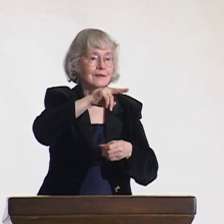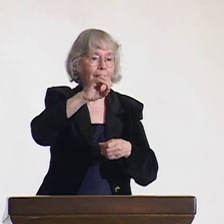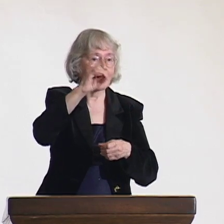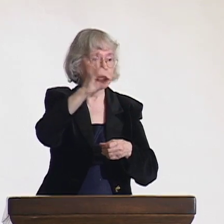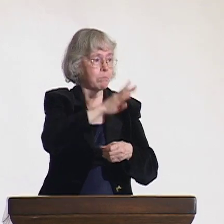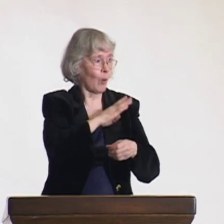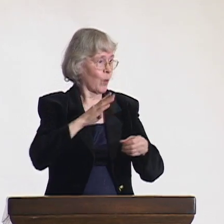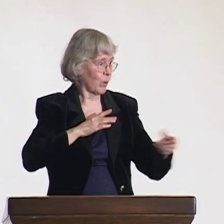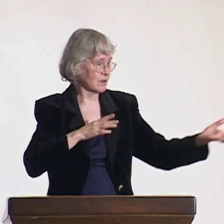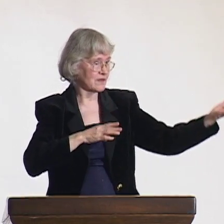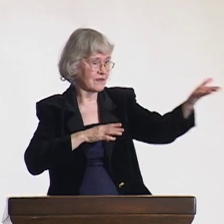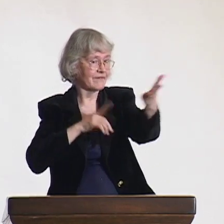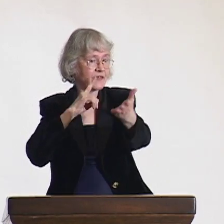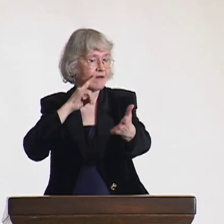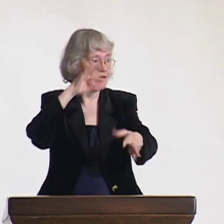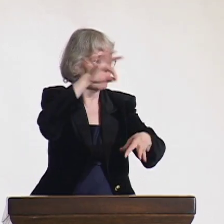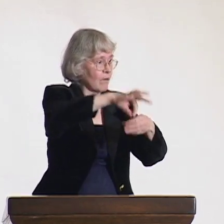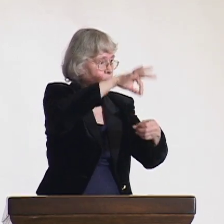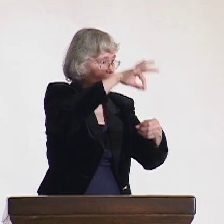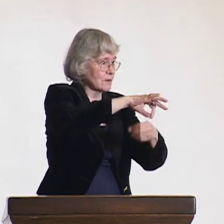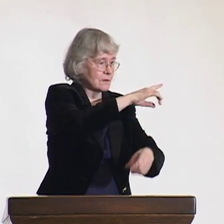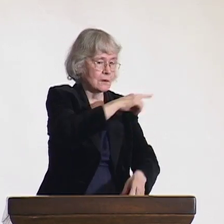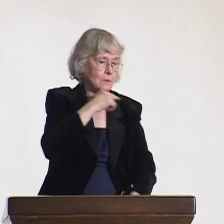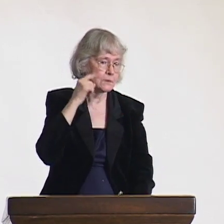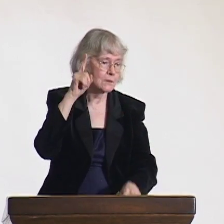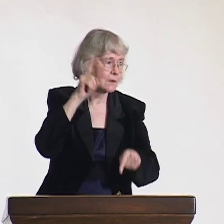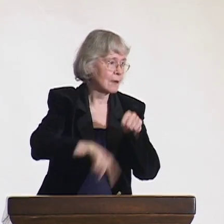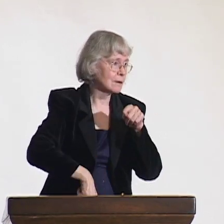and you have the ability to vote. That's not true in Russia.